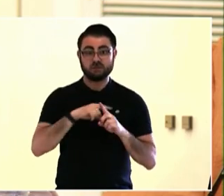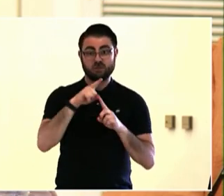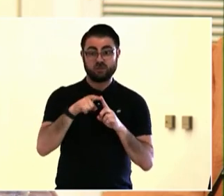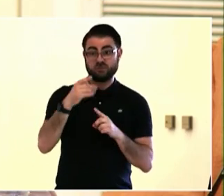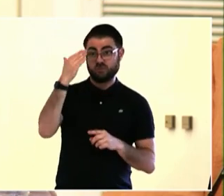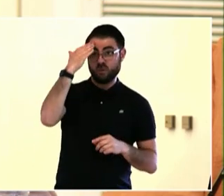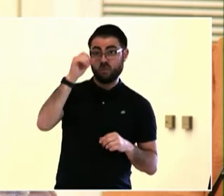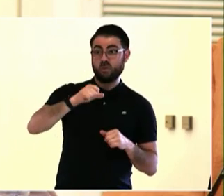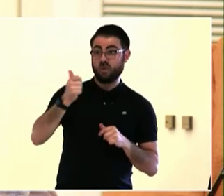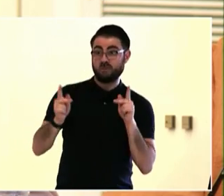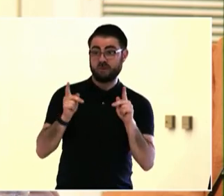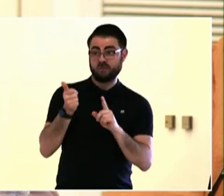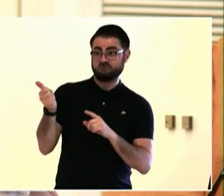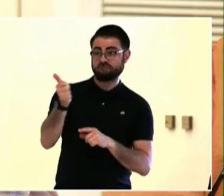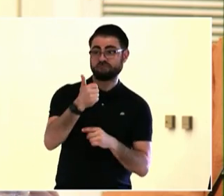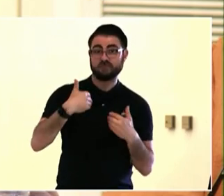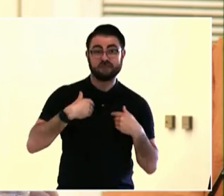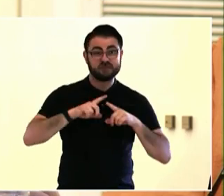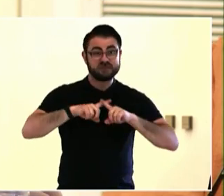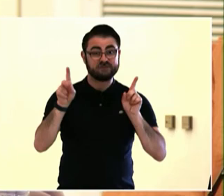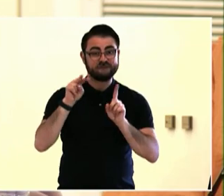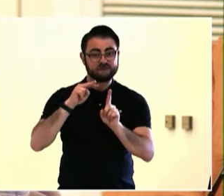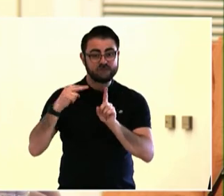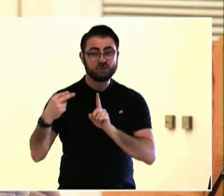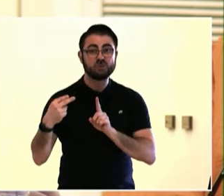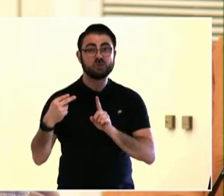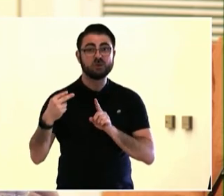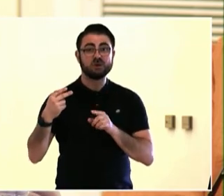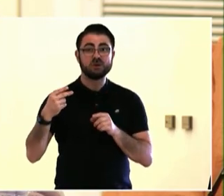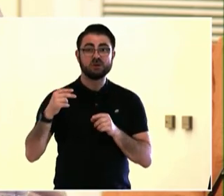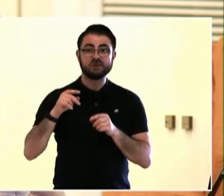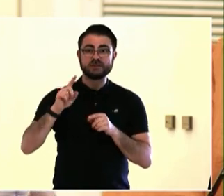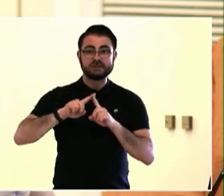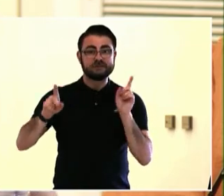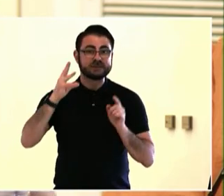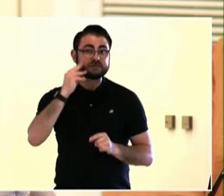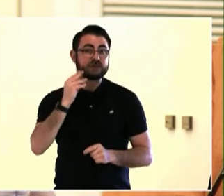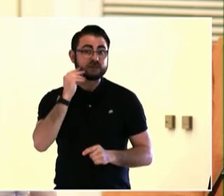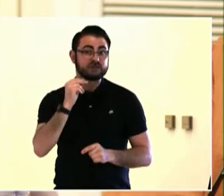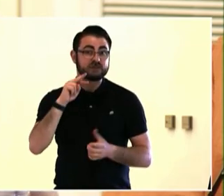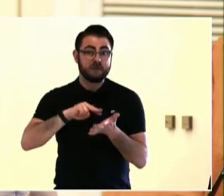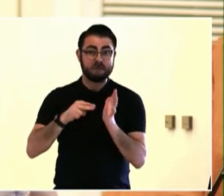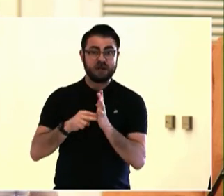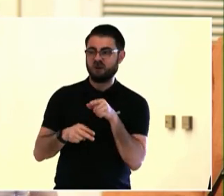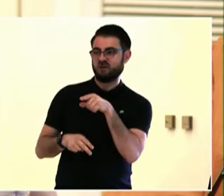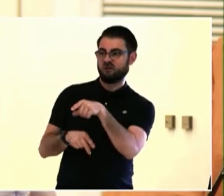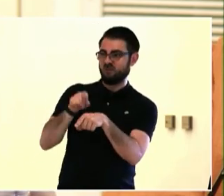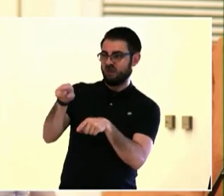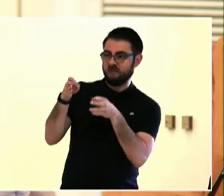America. I will answer, it's a question about, Wendy, it's a question about future.